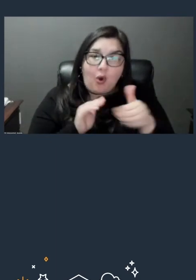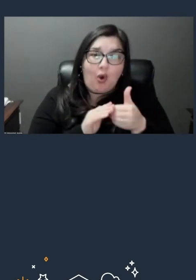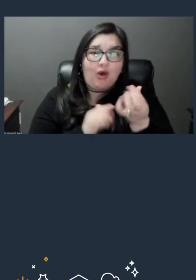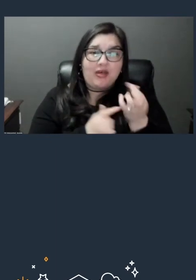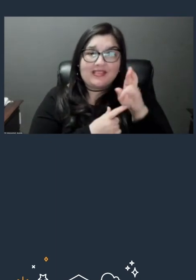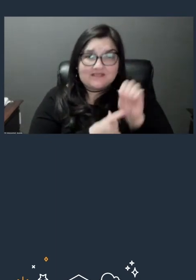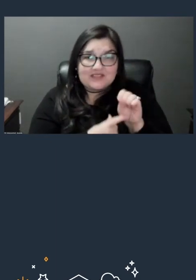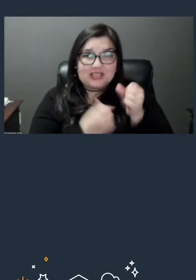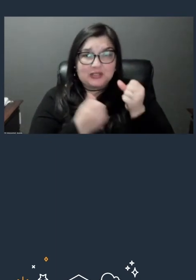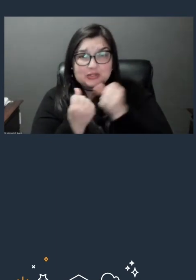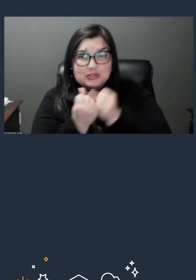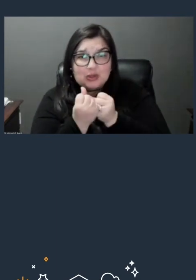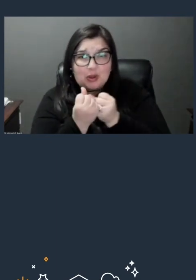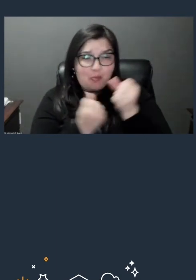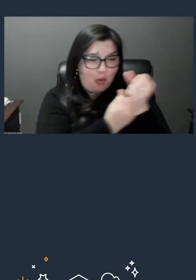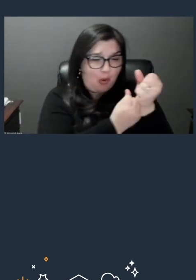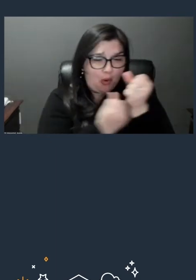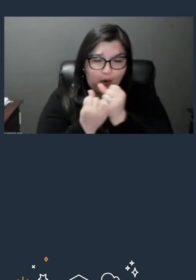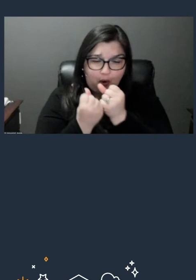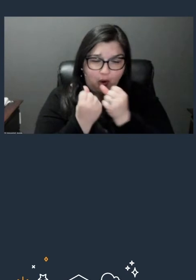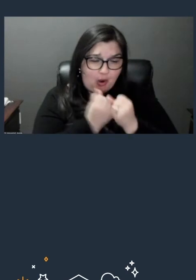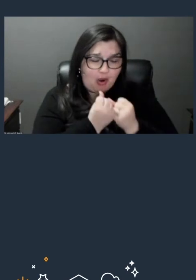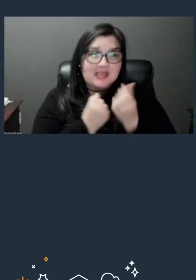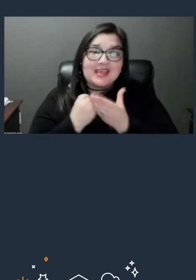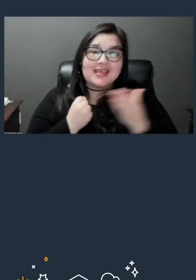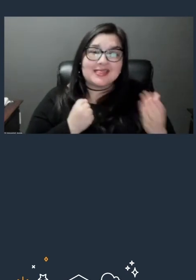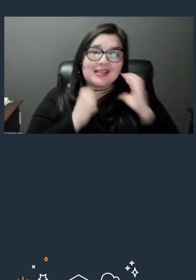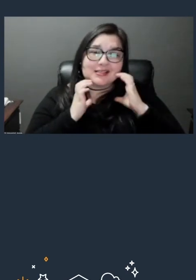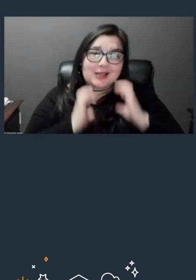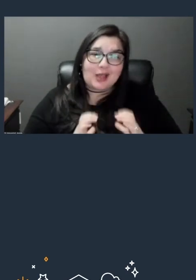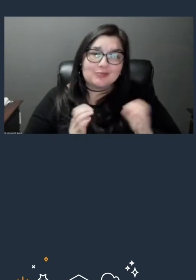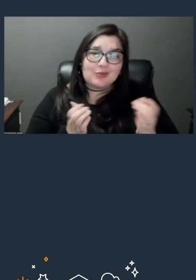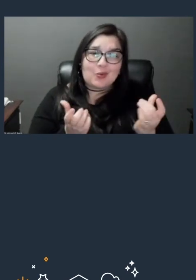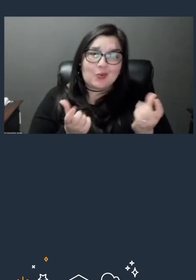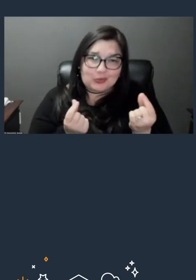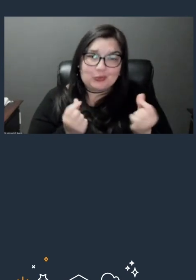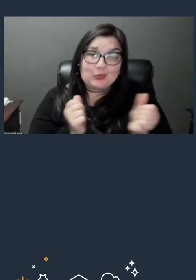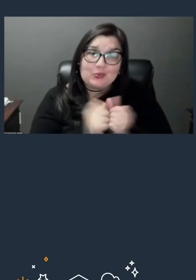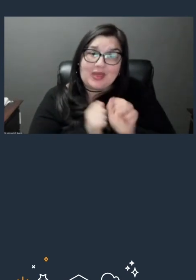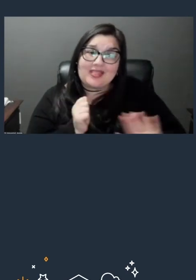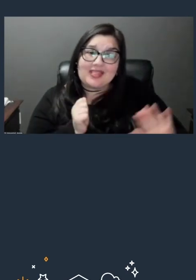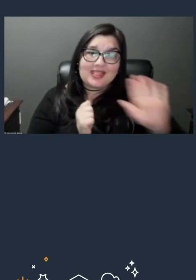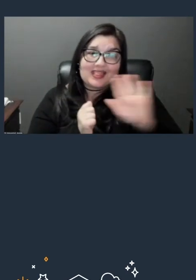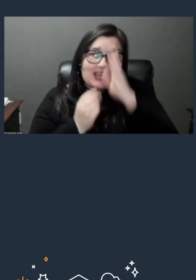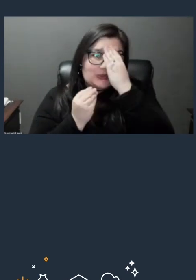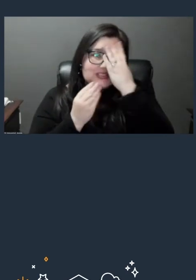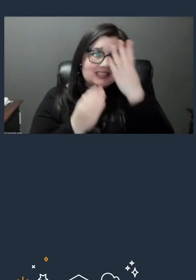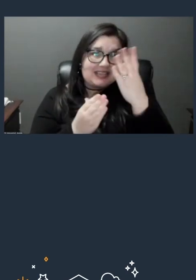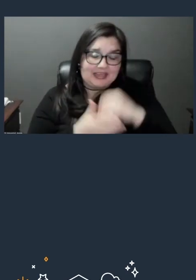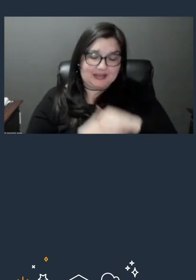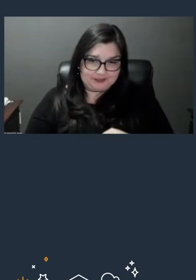that our customers want to do with their data and one of the things that you often wanna do with data,